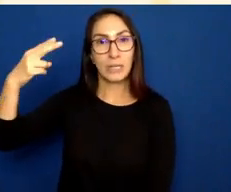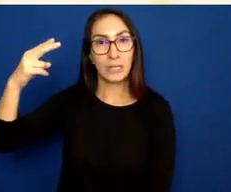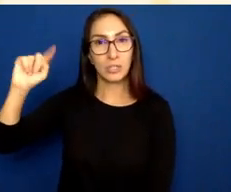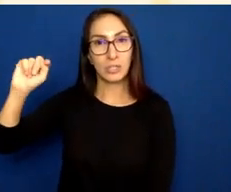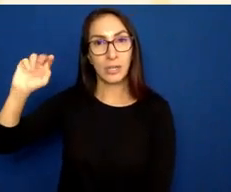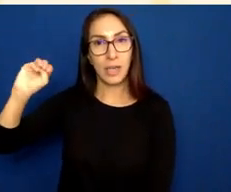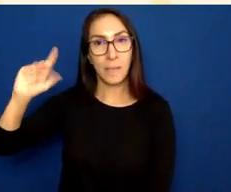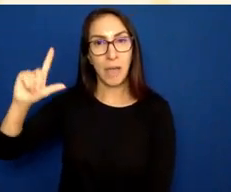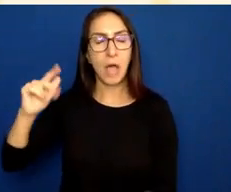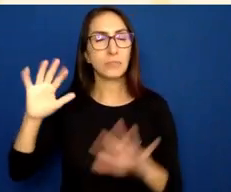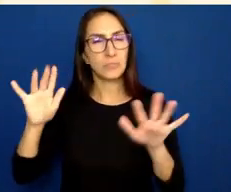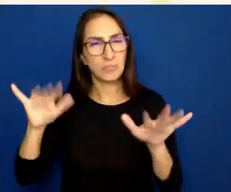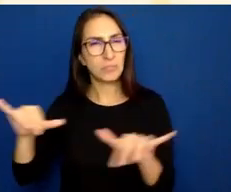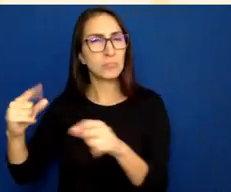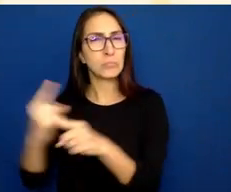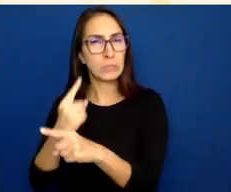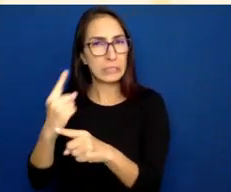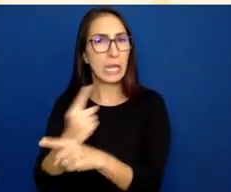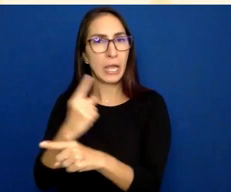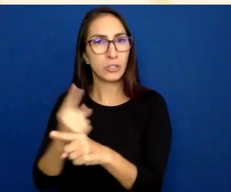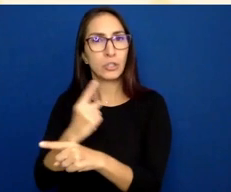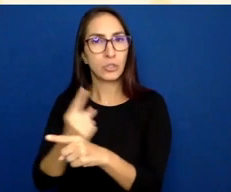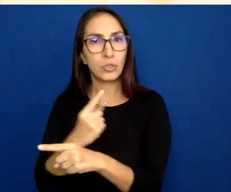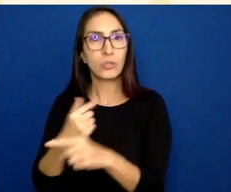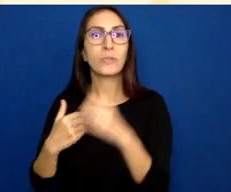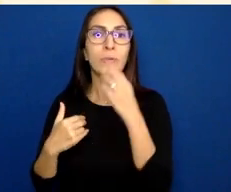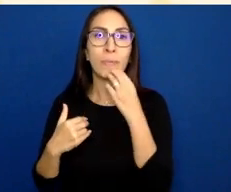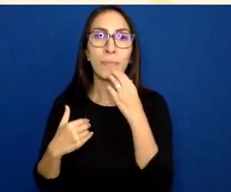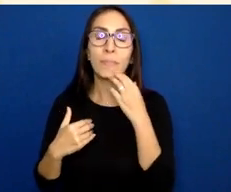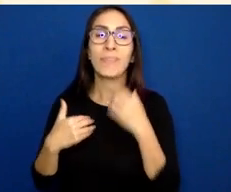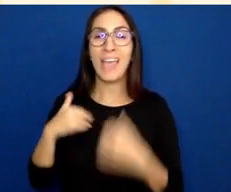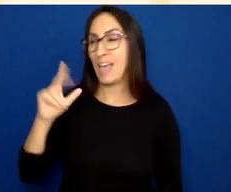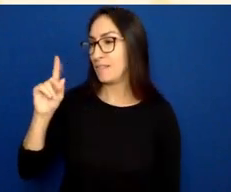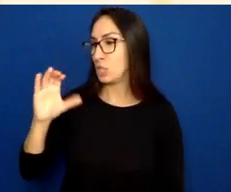We have the doctype that says, angle bracket, exclamation,